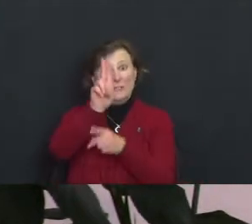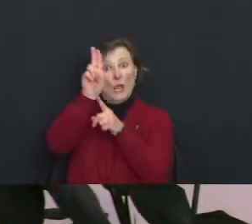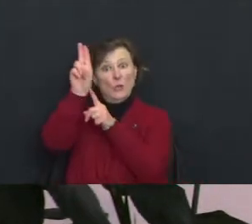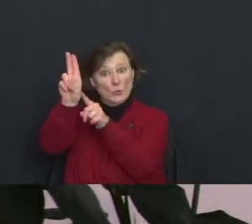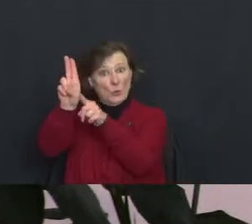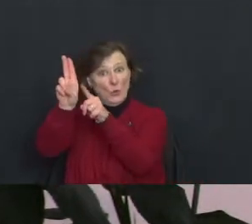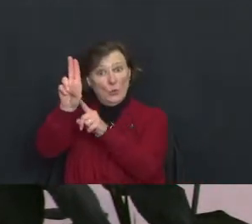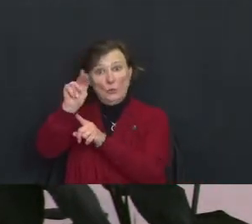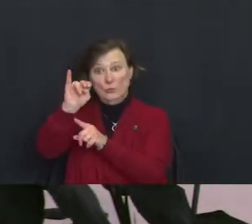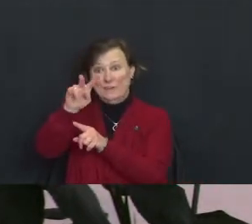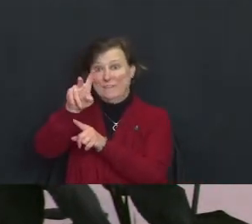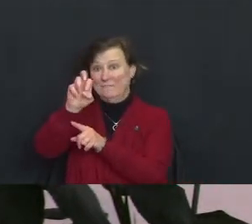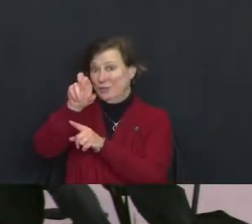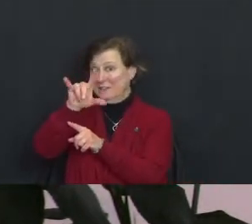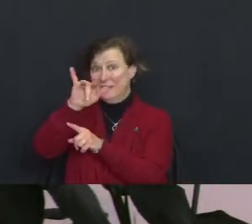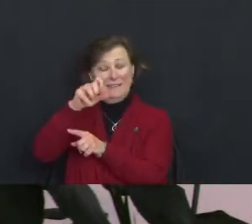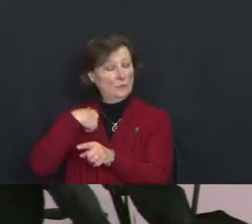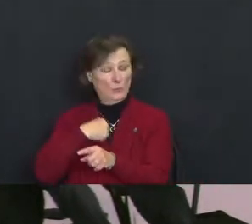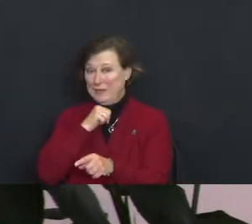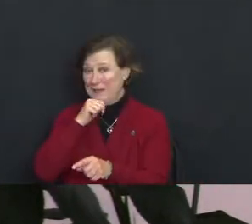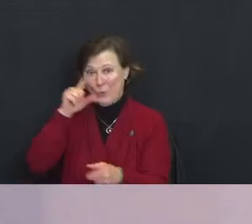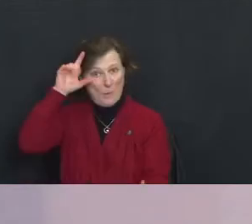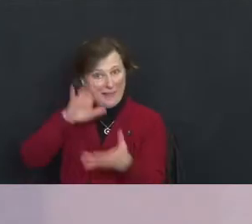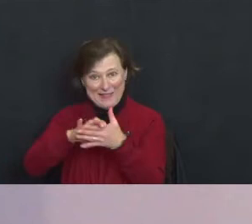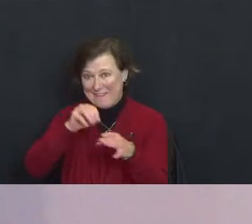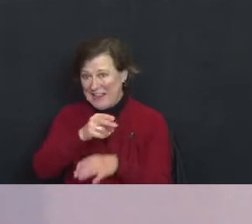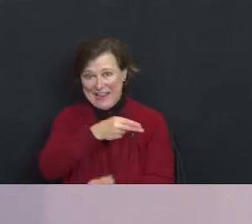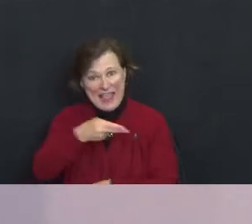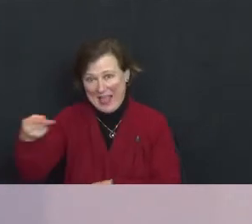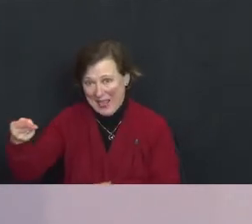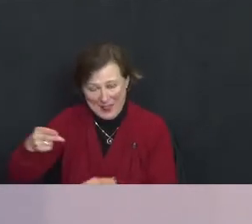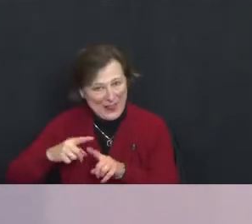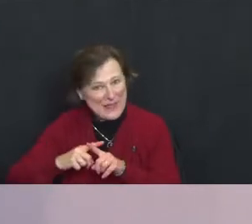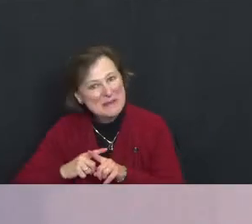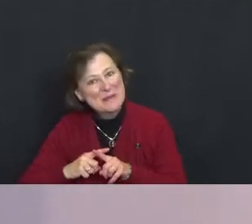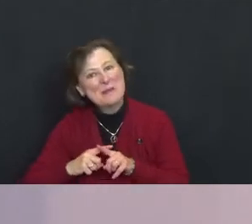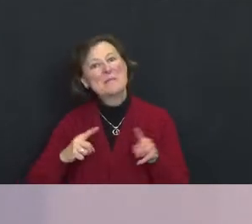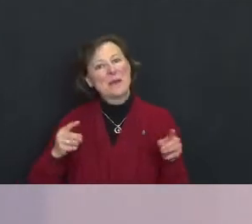don't necessarily believe in hell but there's more to this parable.